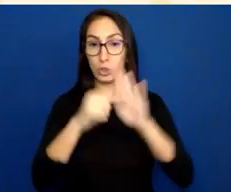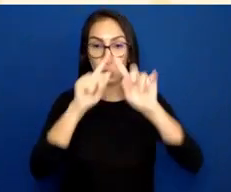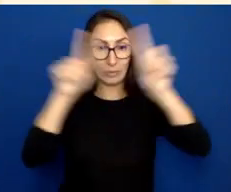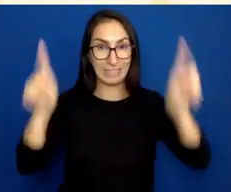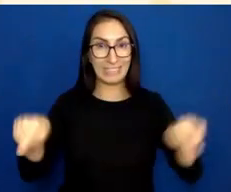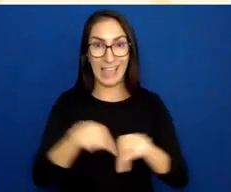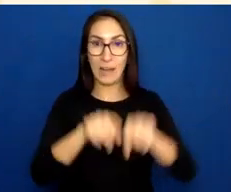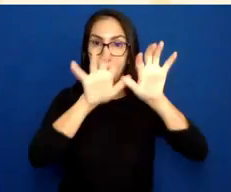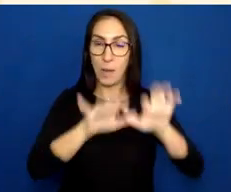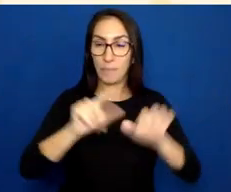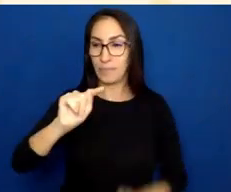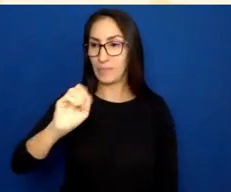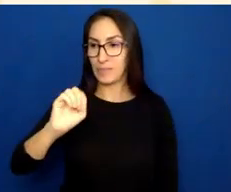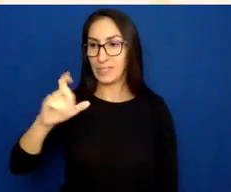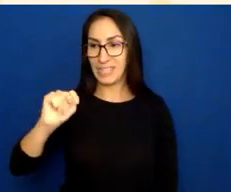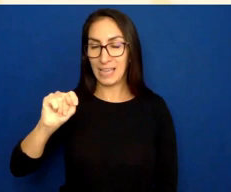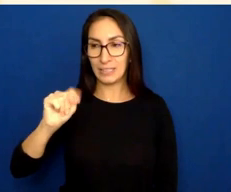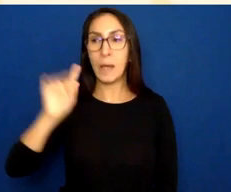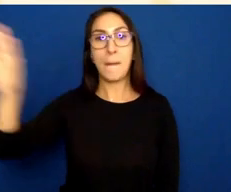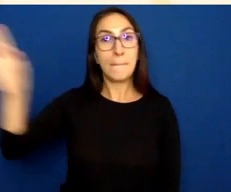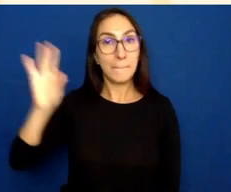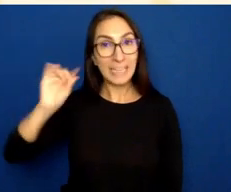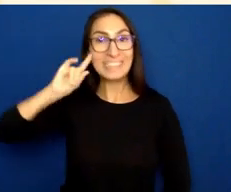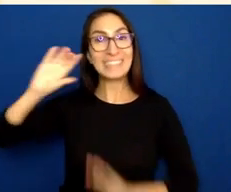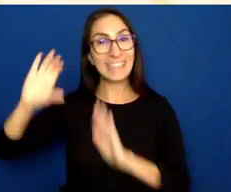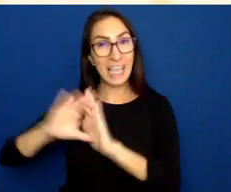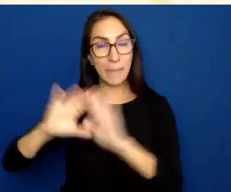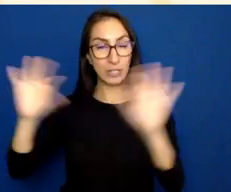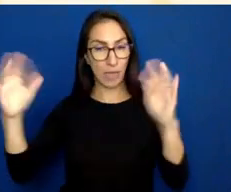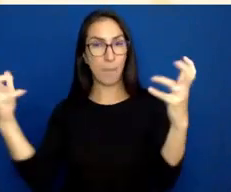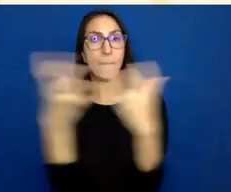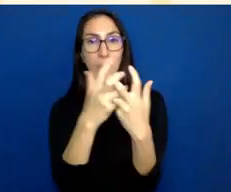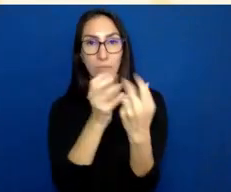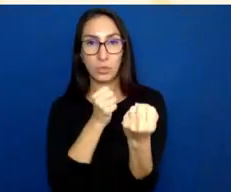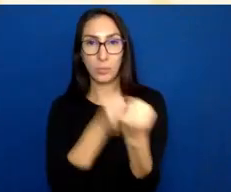that I was choosing supported the text so that somebody